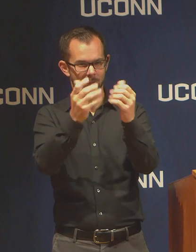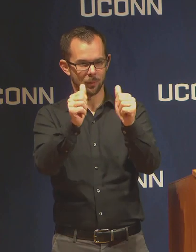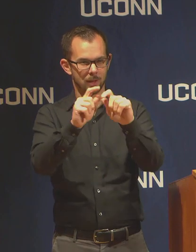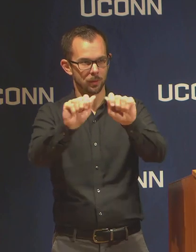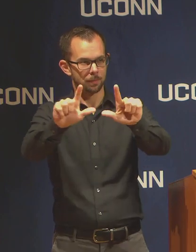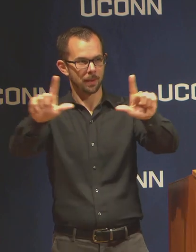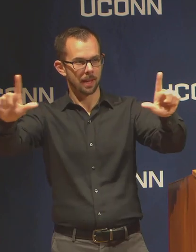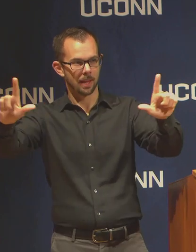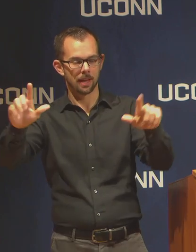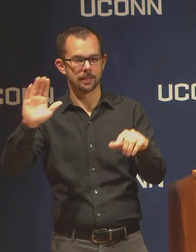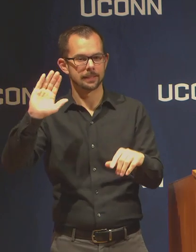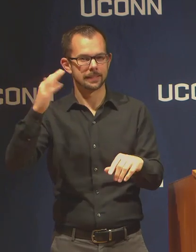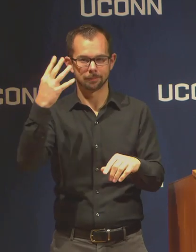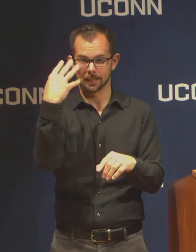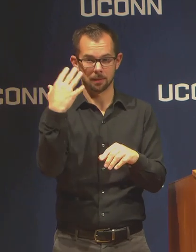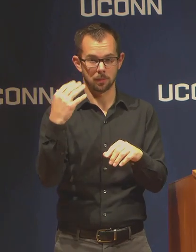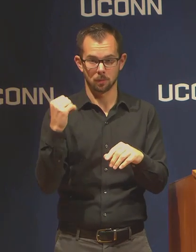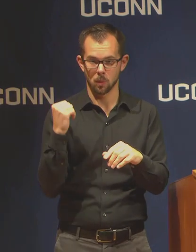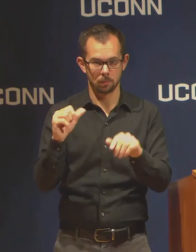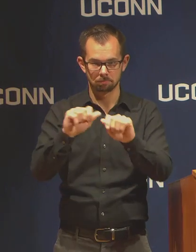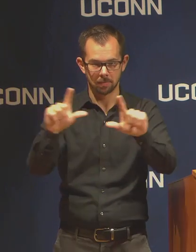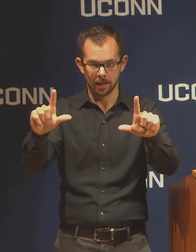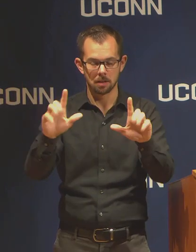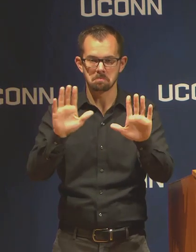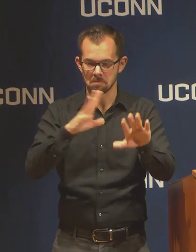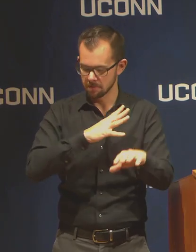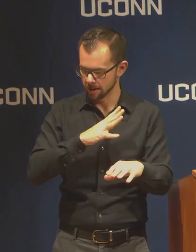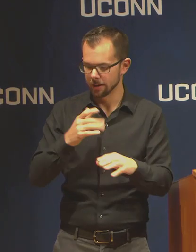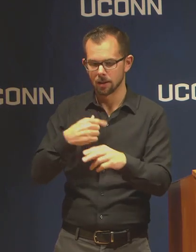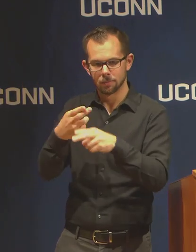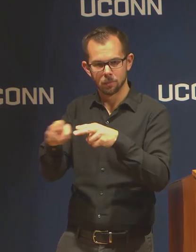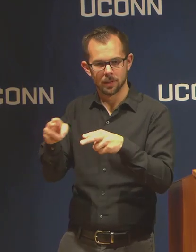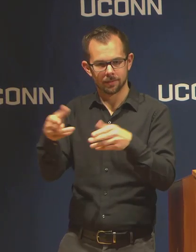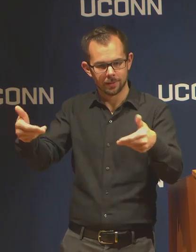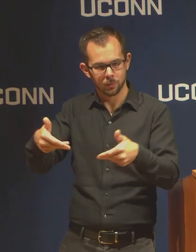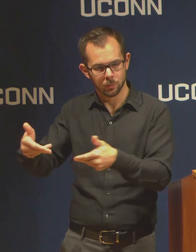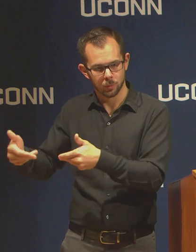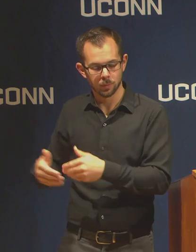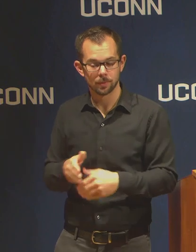I will briefly introduce, we have Scott Jordan EVP